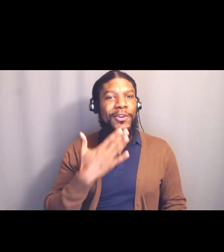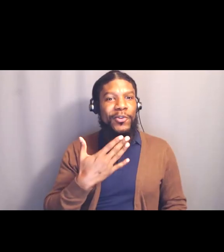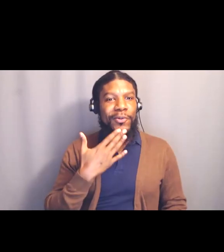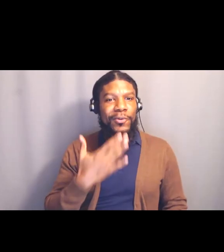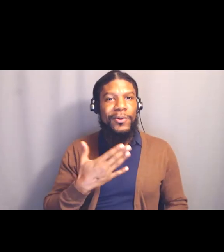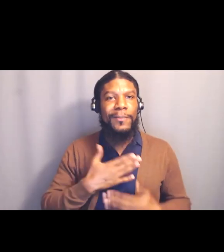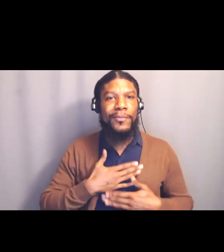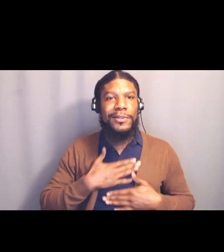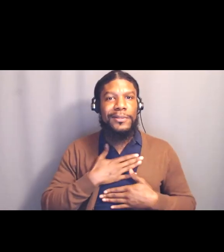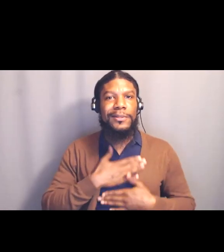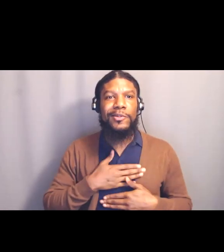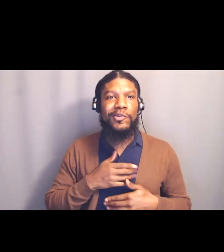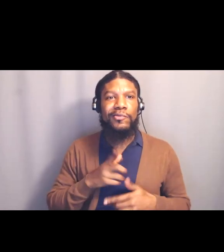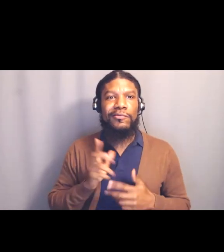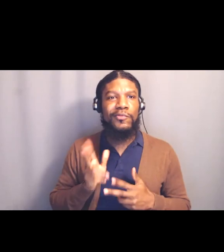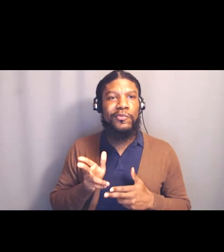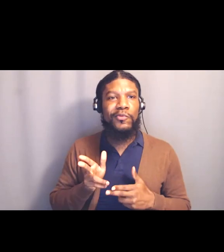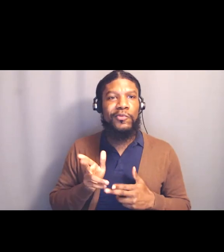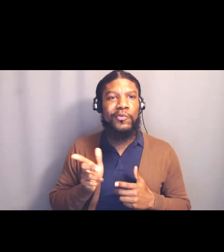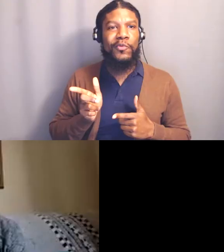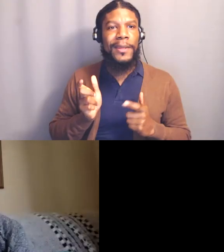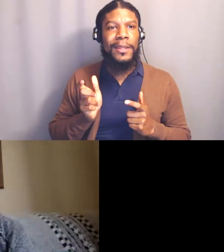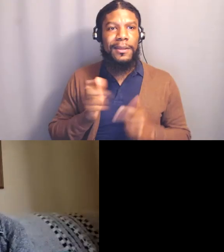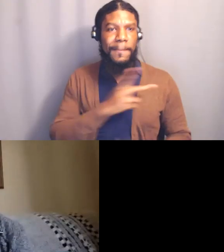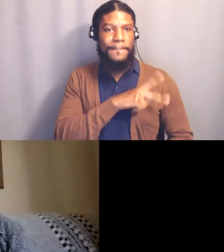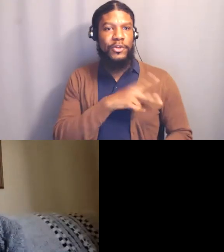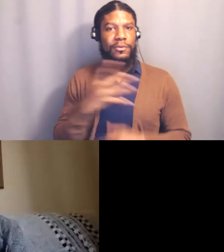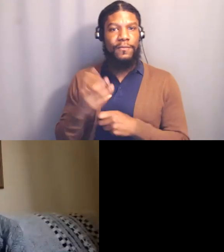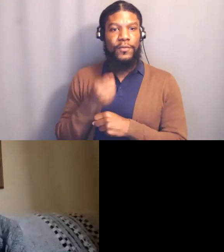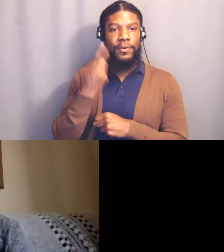Just really quickly, a personal victory for our family